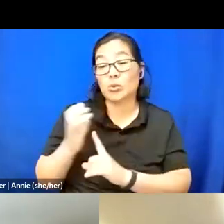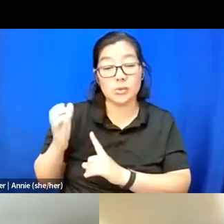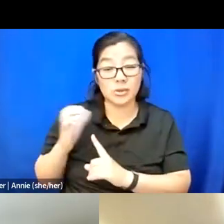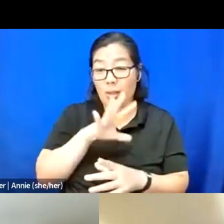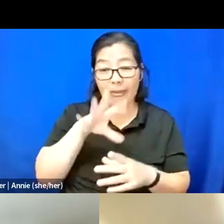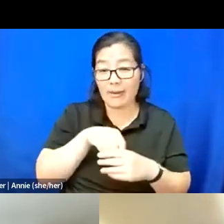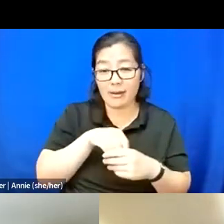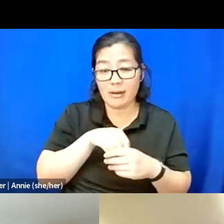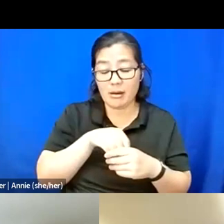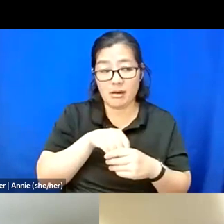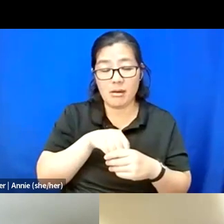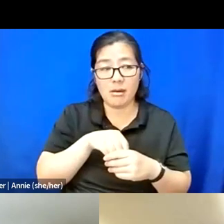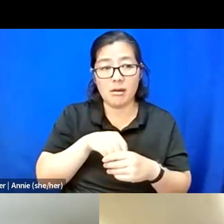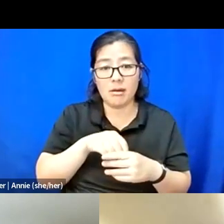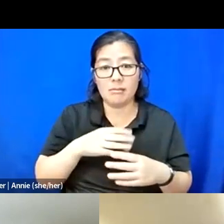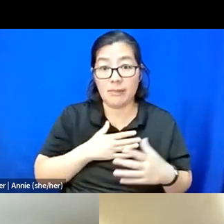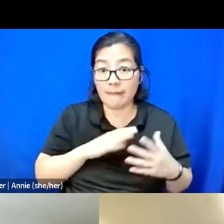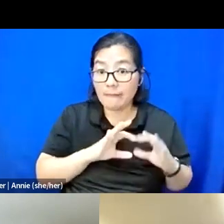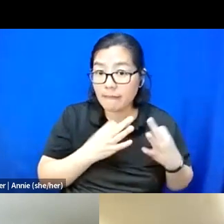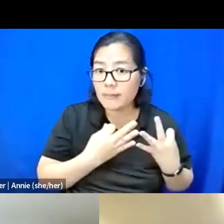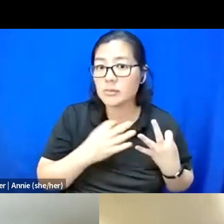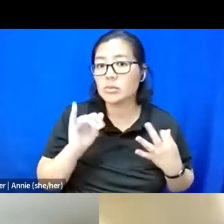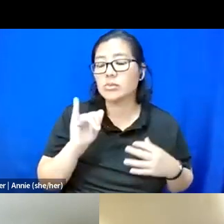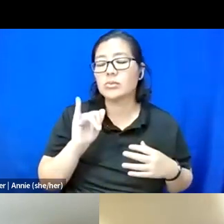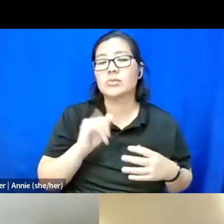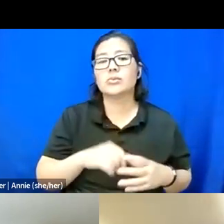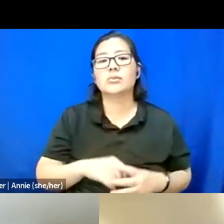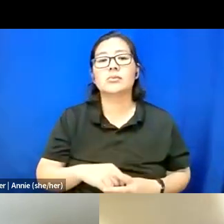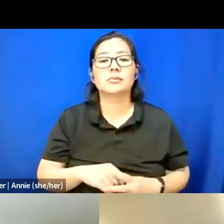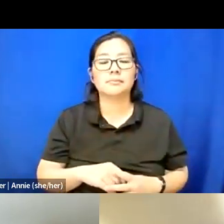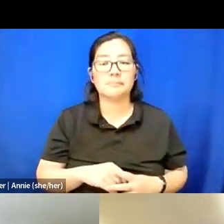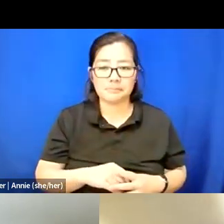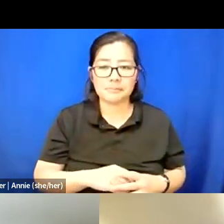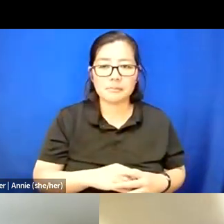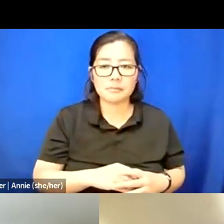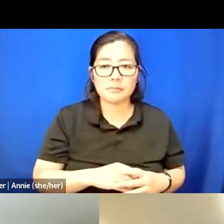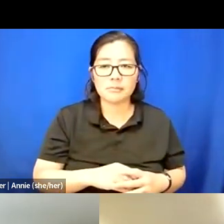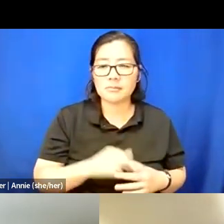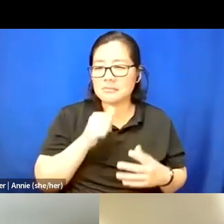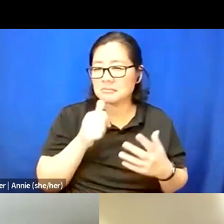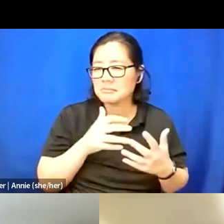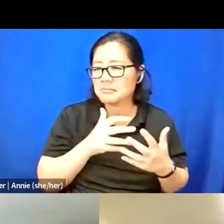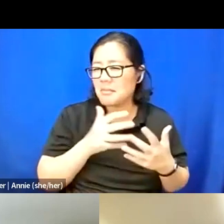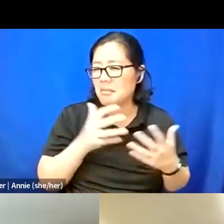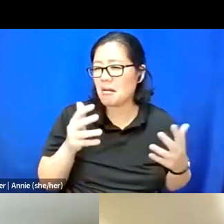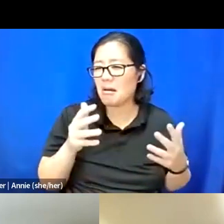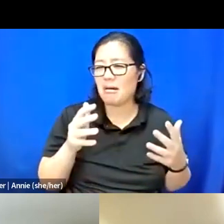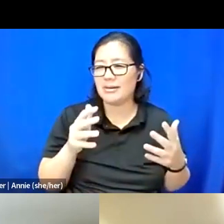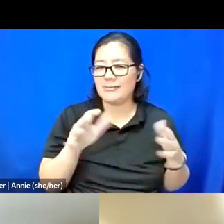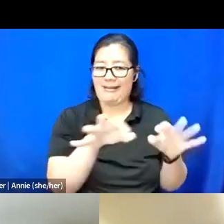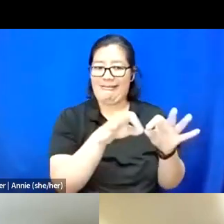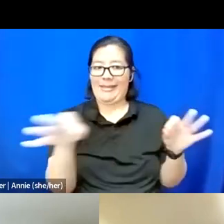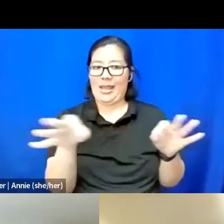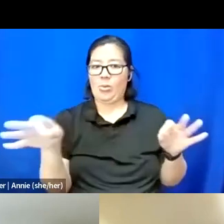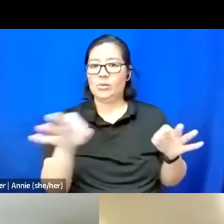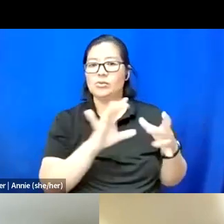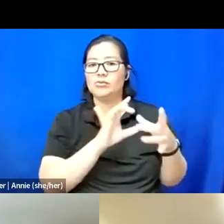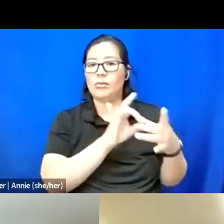So I feel like there's no way for me to bring this knowledge back to them